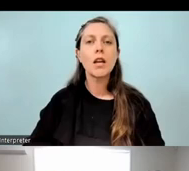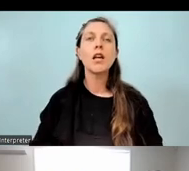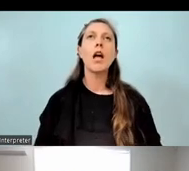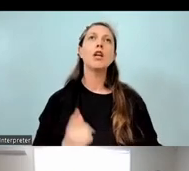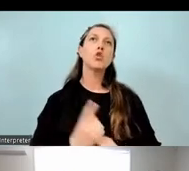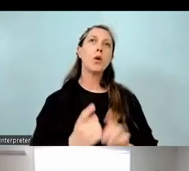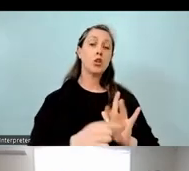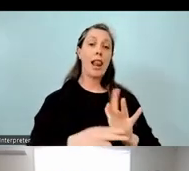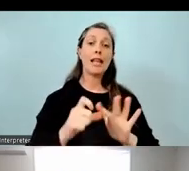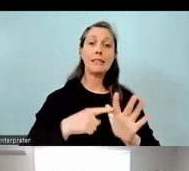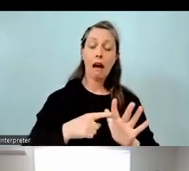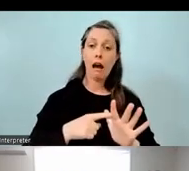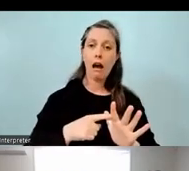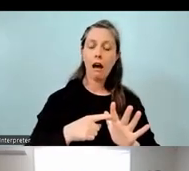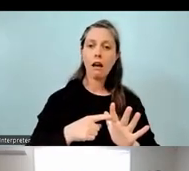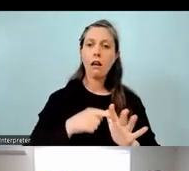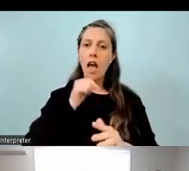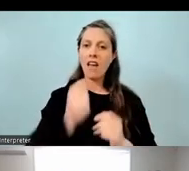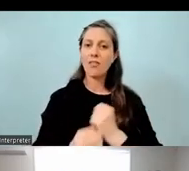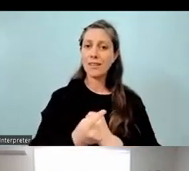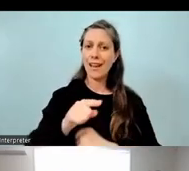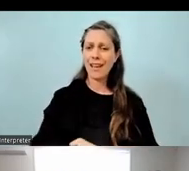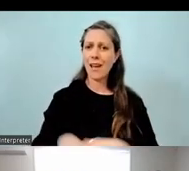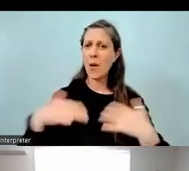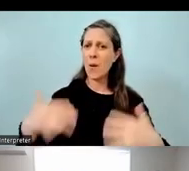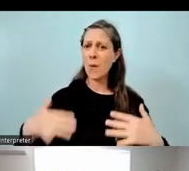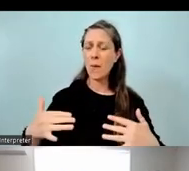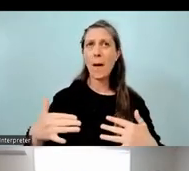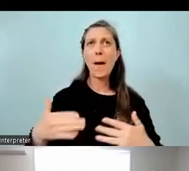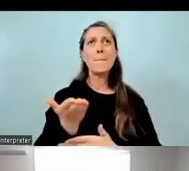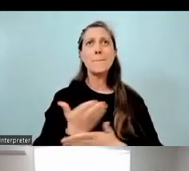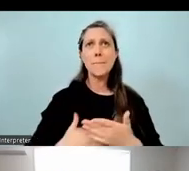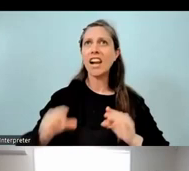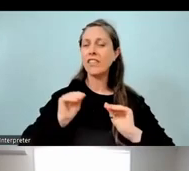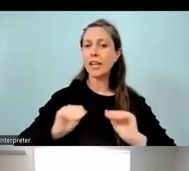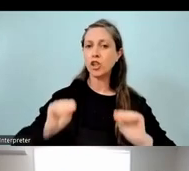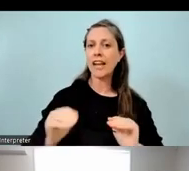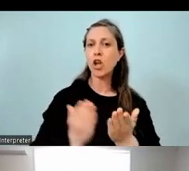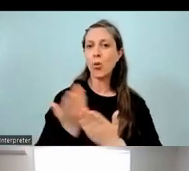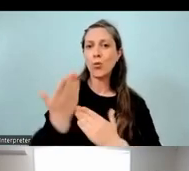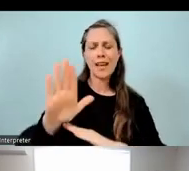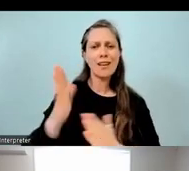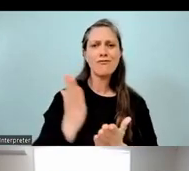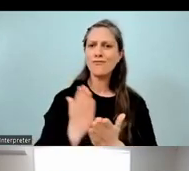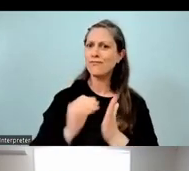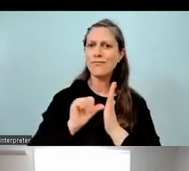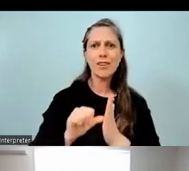to talk about this really quite gnarly part of education in New Zealand, is how do we do rumaki